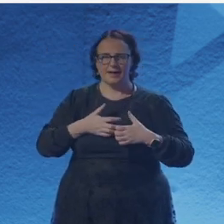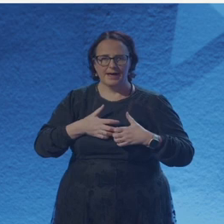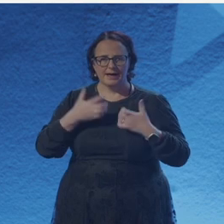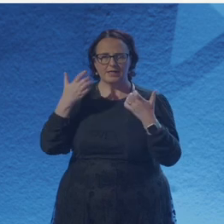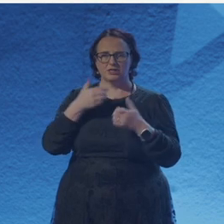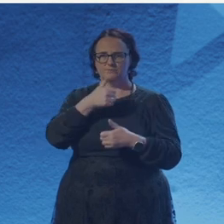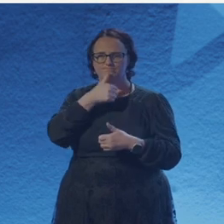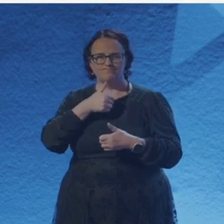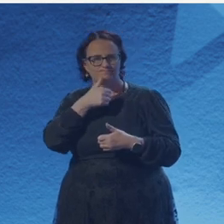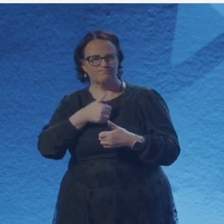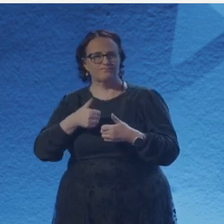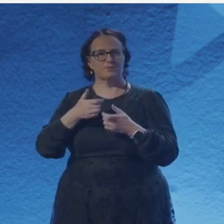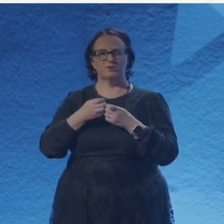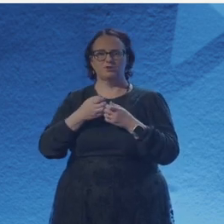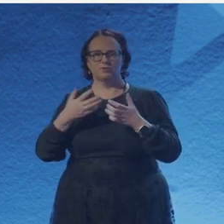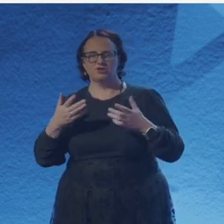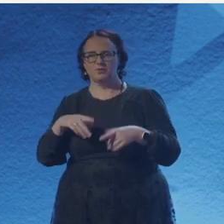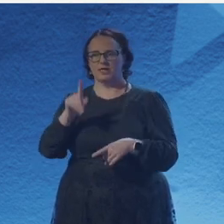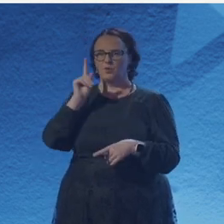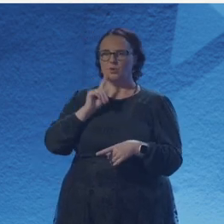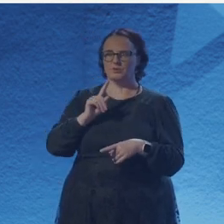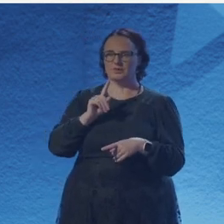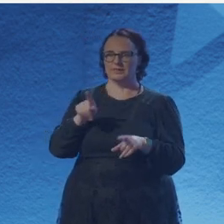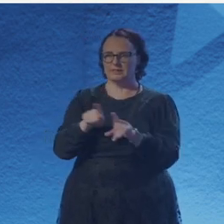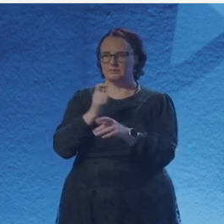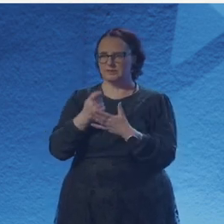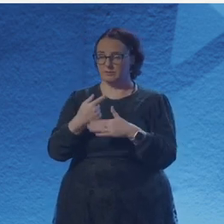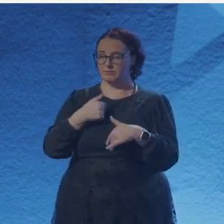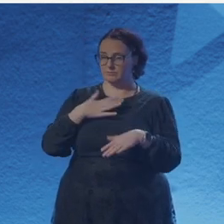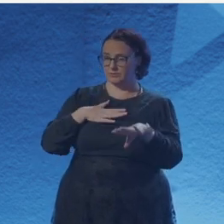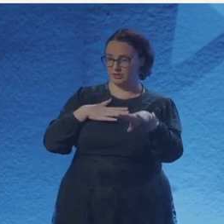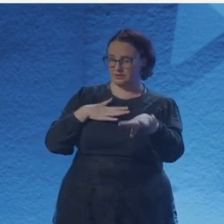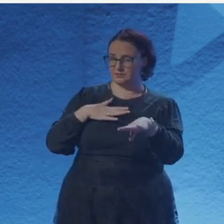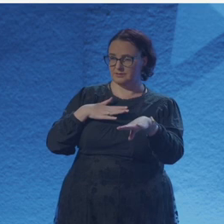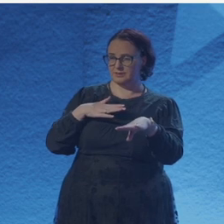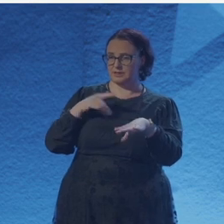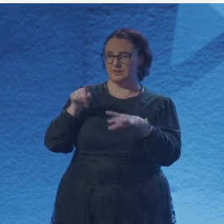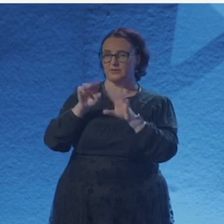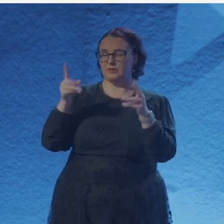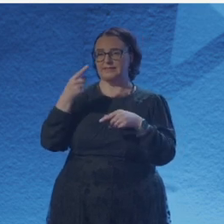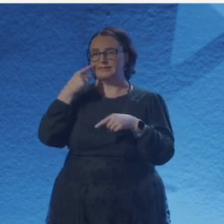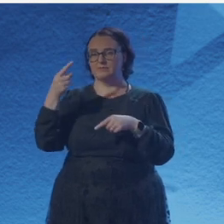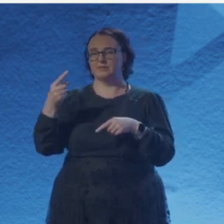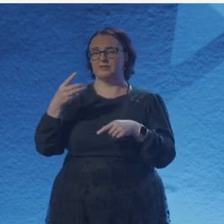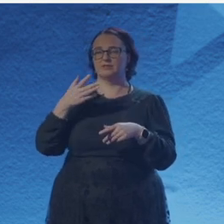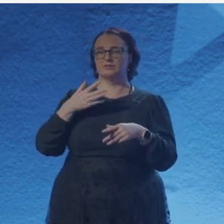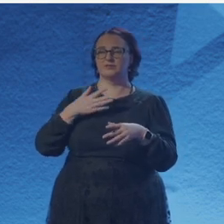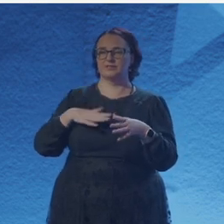and my pasts - long lost and gone far, far away. So I set out to conduct this